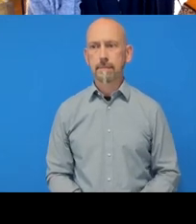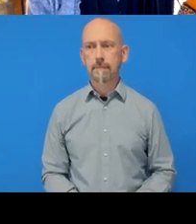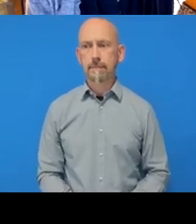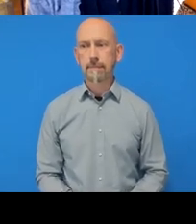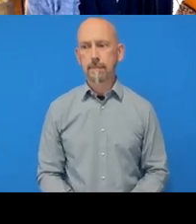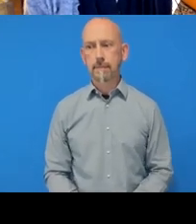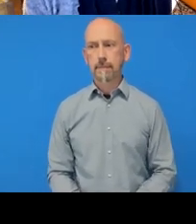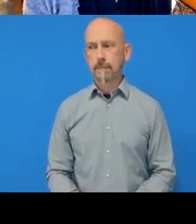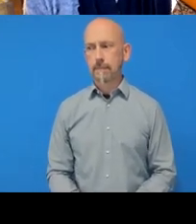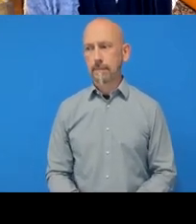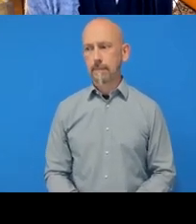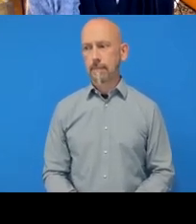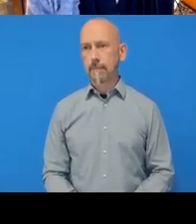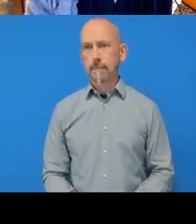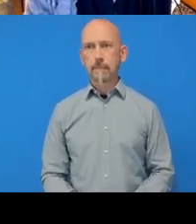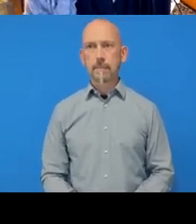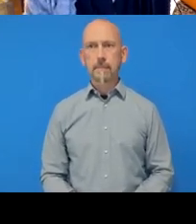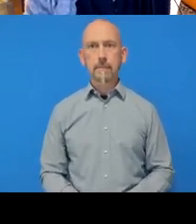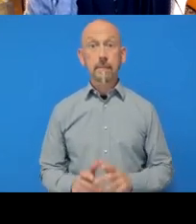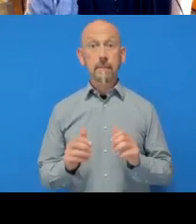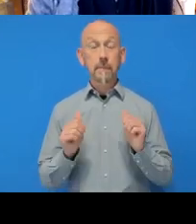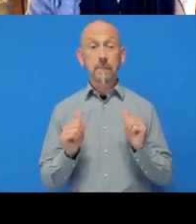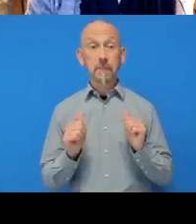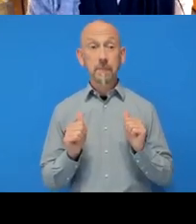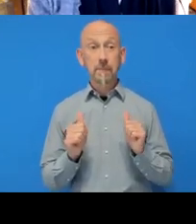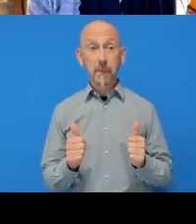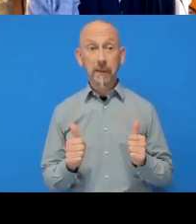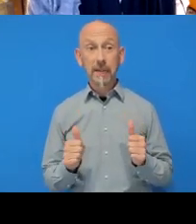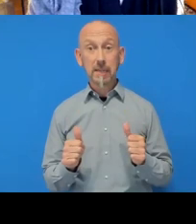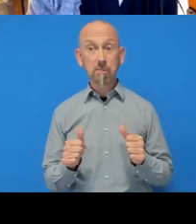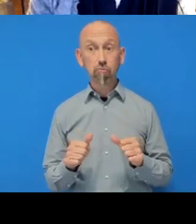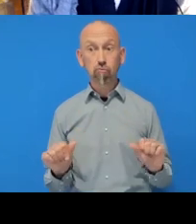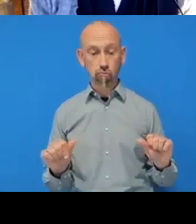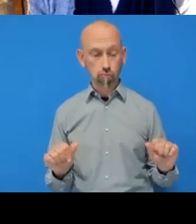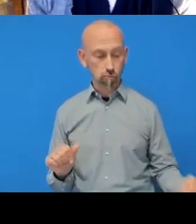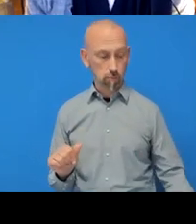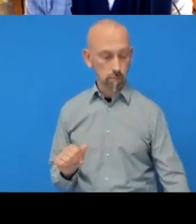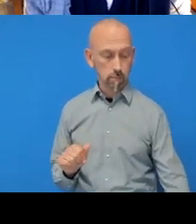Okay, shall we carry on? I see there's been some questions, so I'll